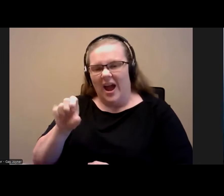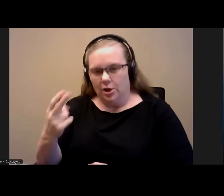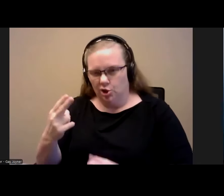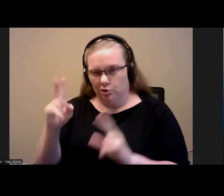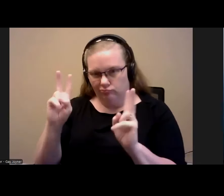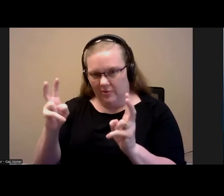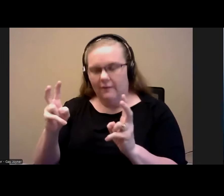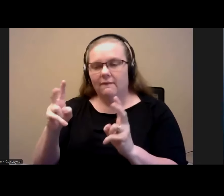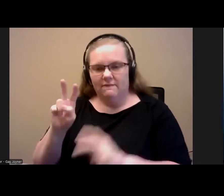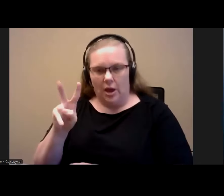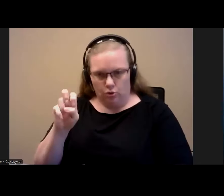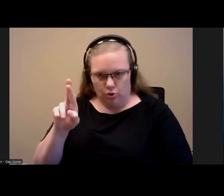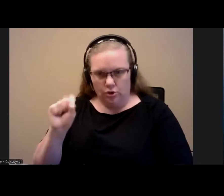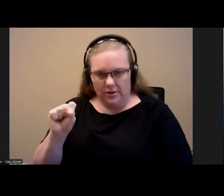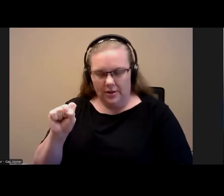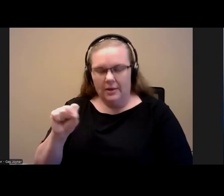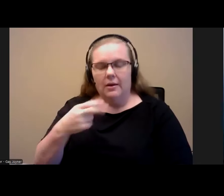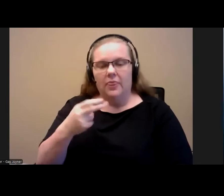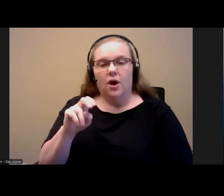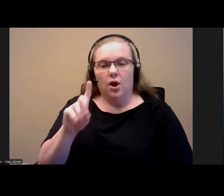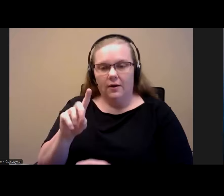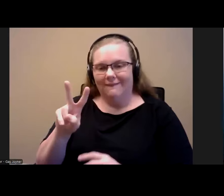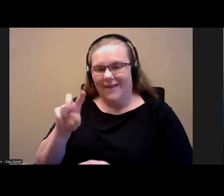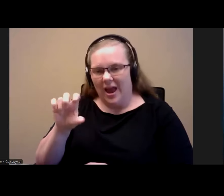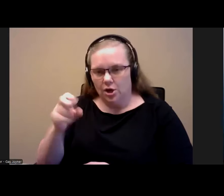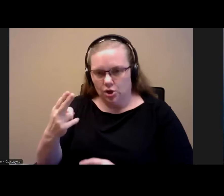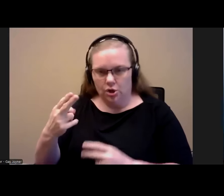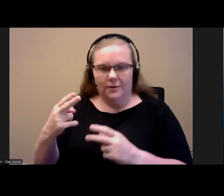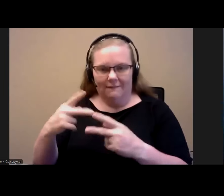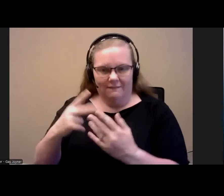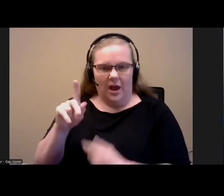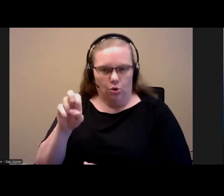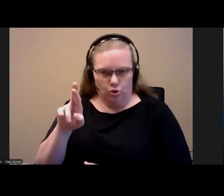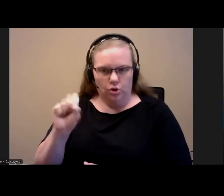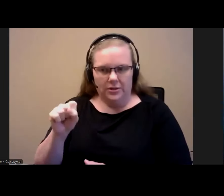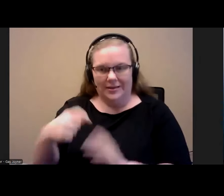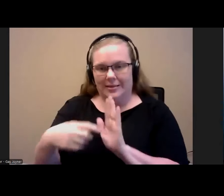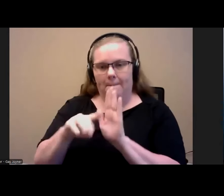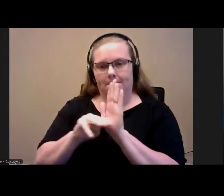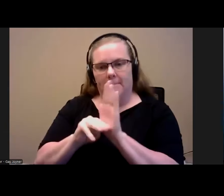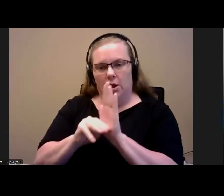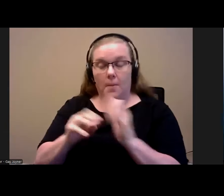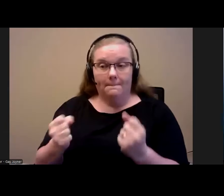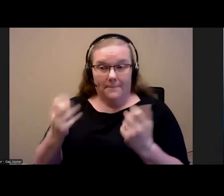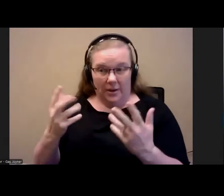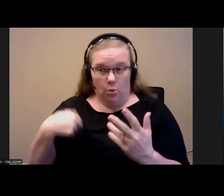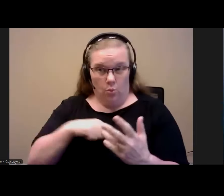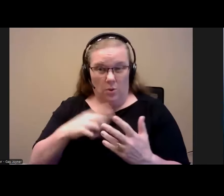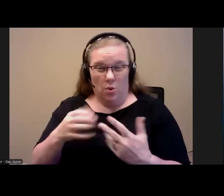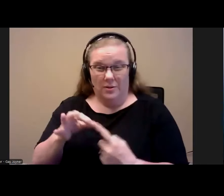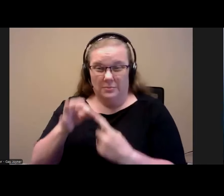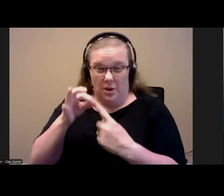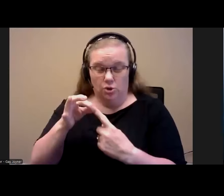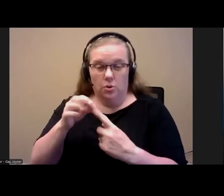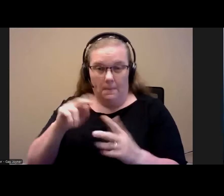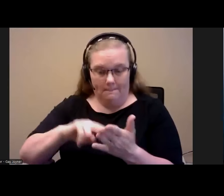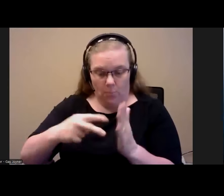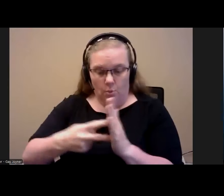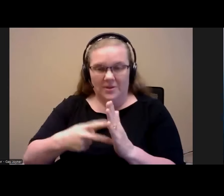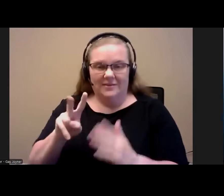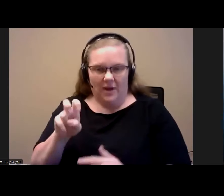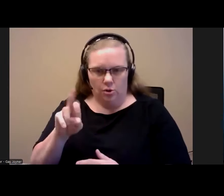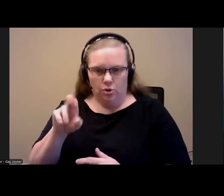are model for what we want our special-purpose budget operate where there is a clear partners